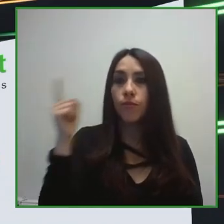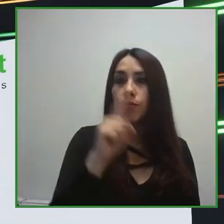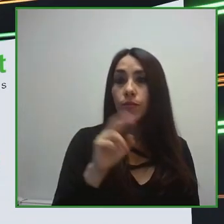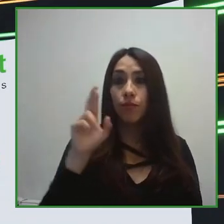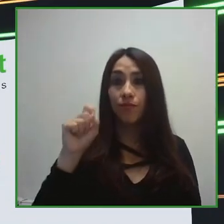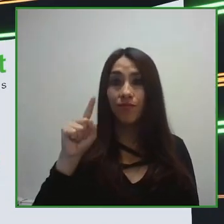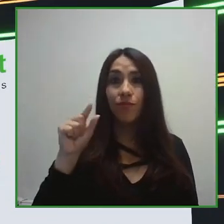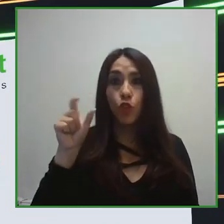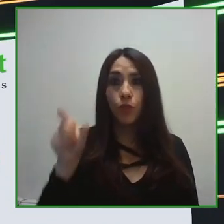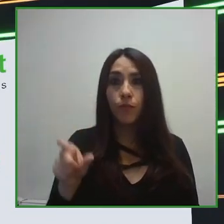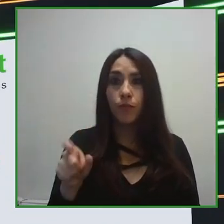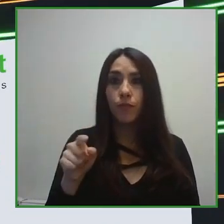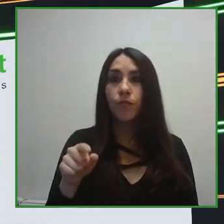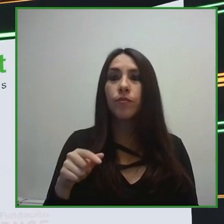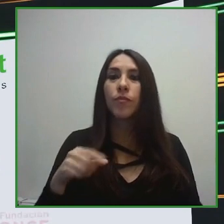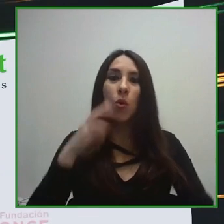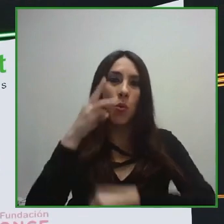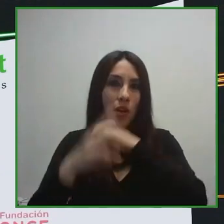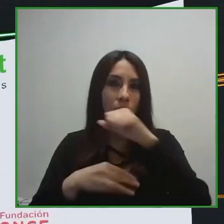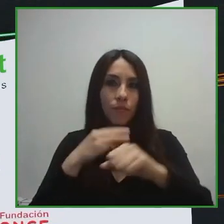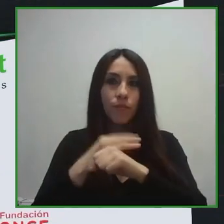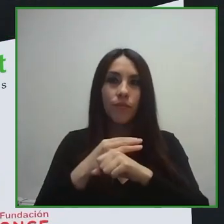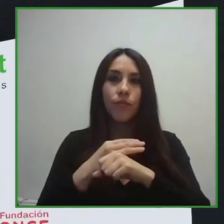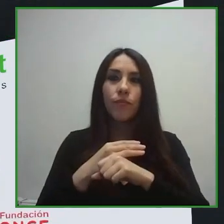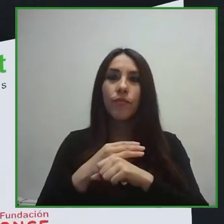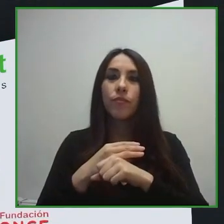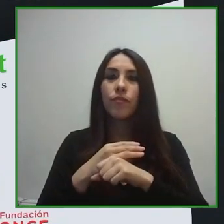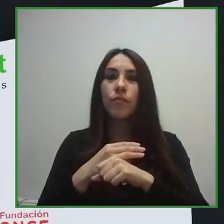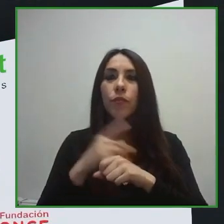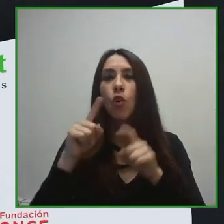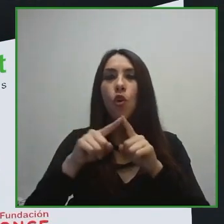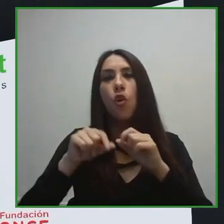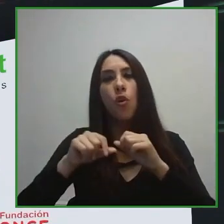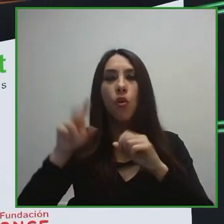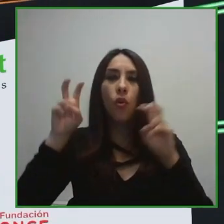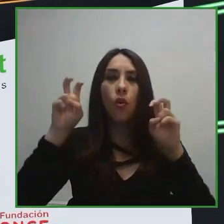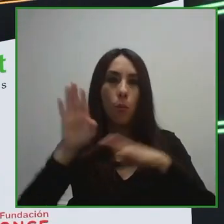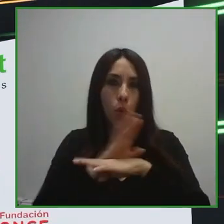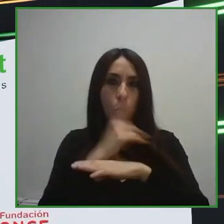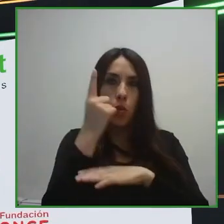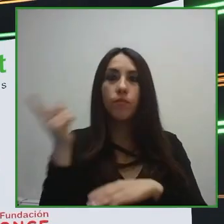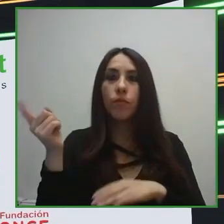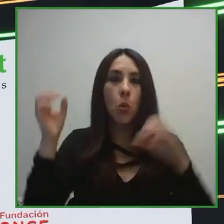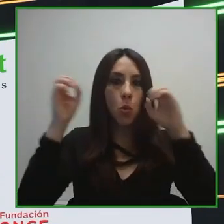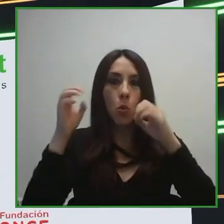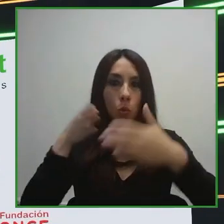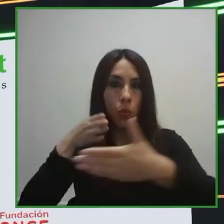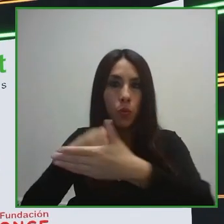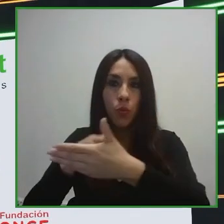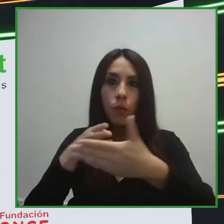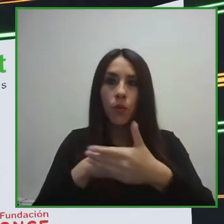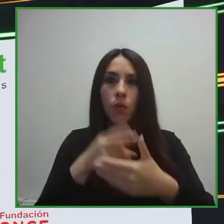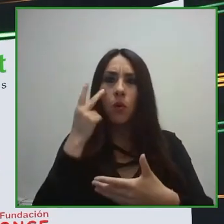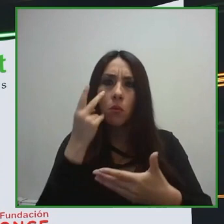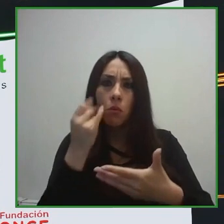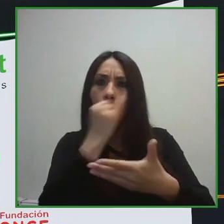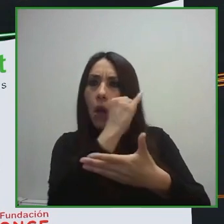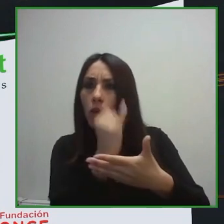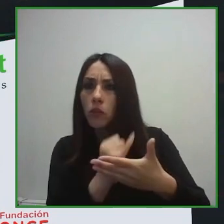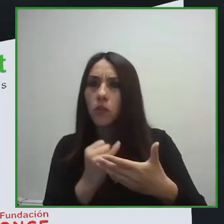a Russian platform of information and booking without barriers. This sign for tourists with disabilities